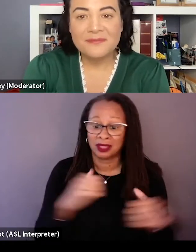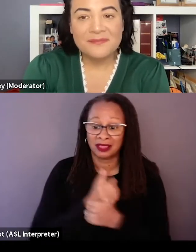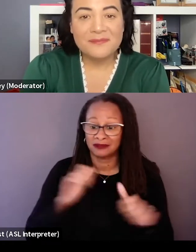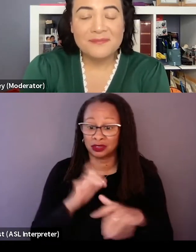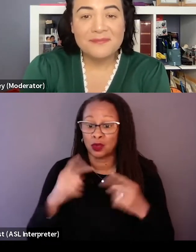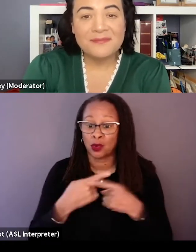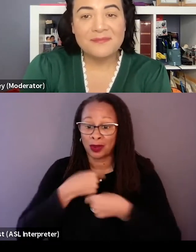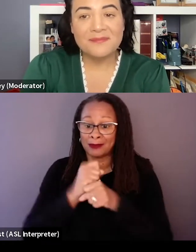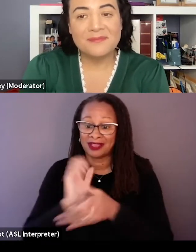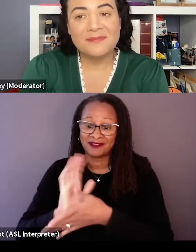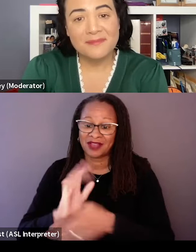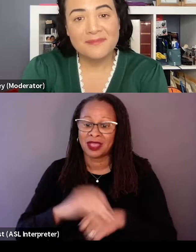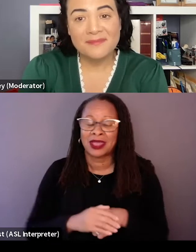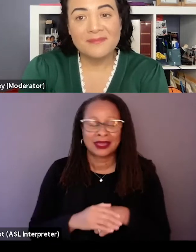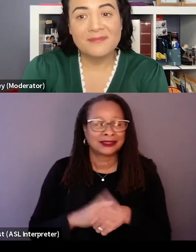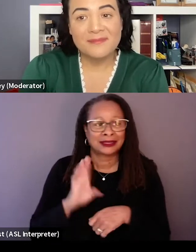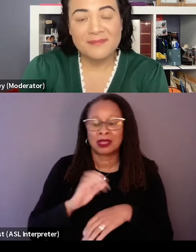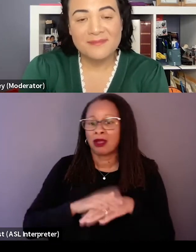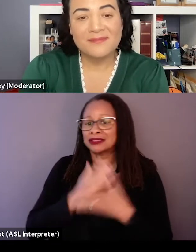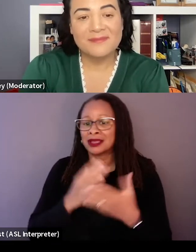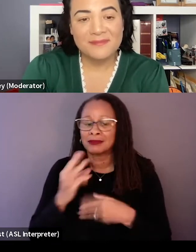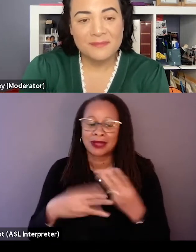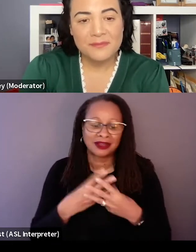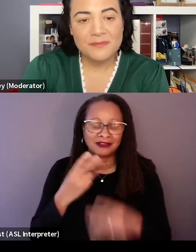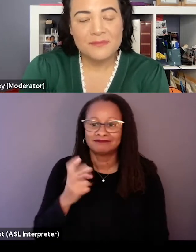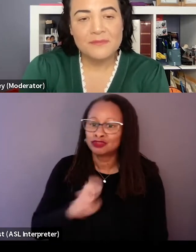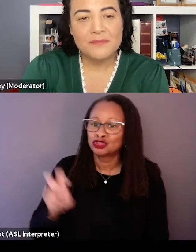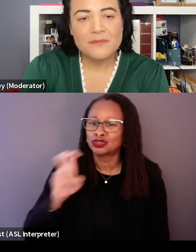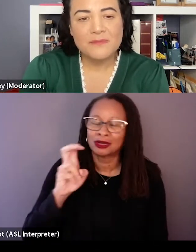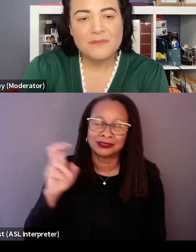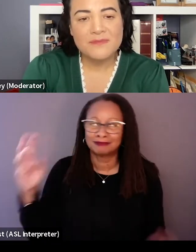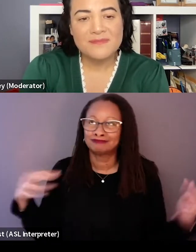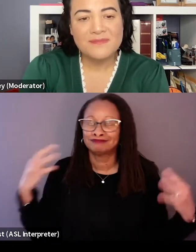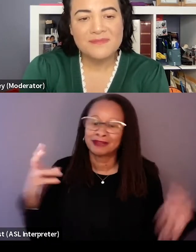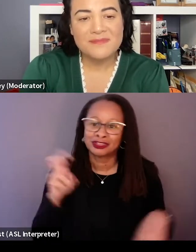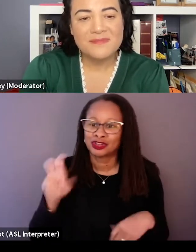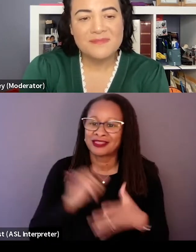is be on some sort of wild journey with a person or a group of people